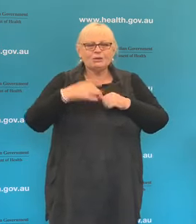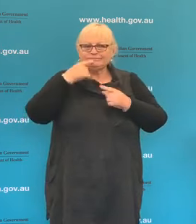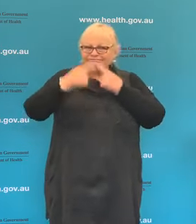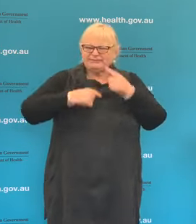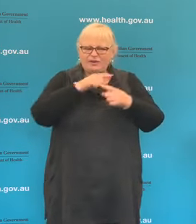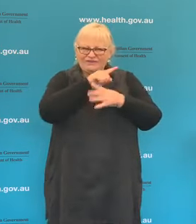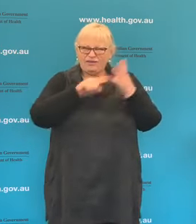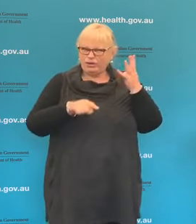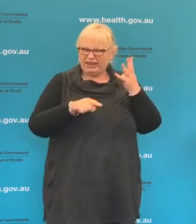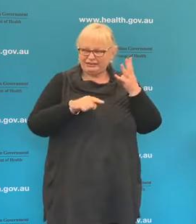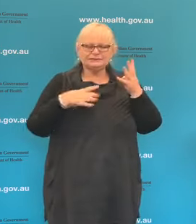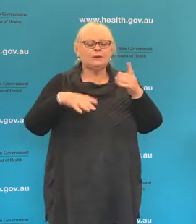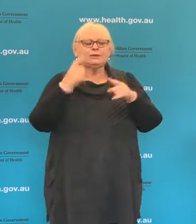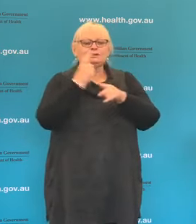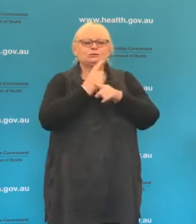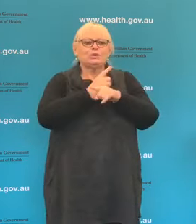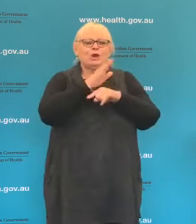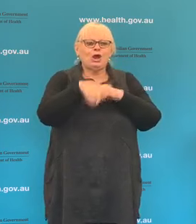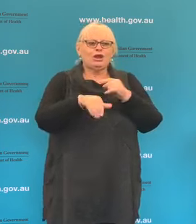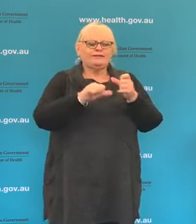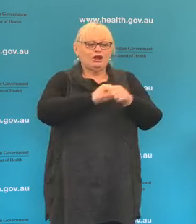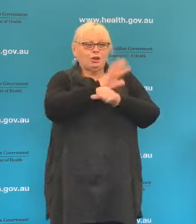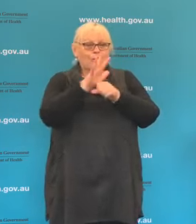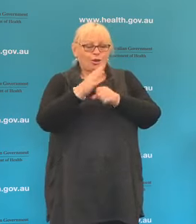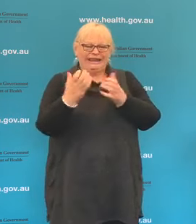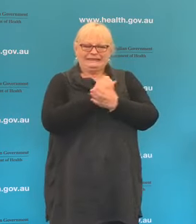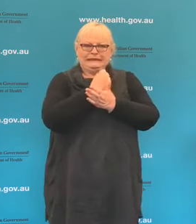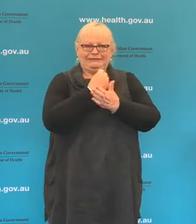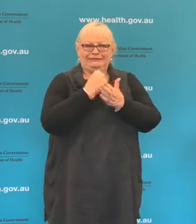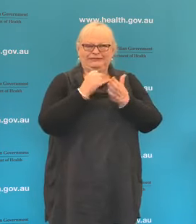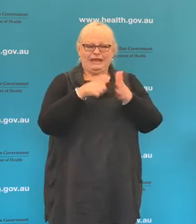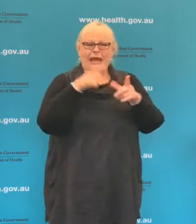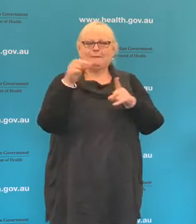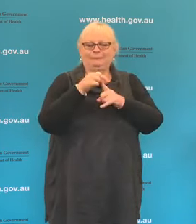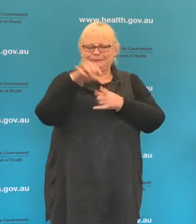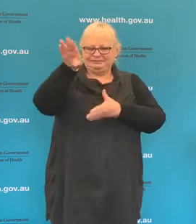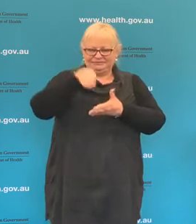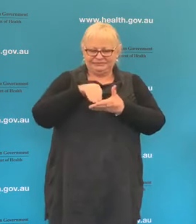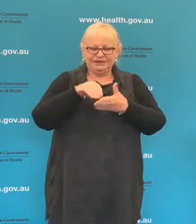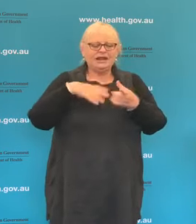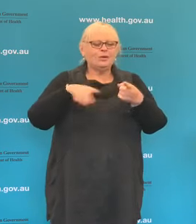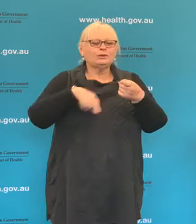I want to talk about the COVIDSafe app, I want to talk about testing, I want